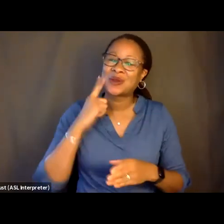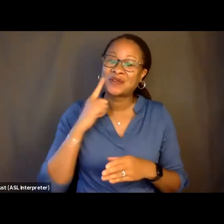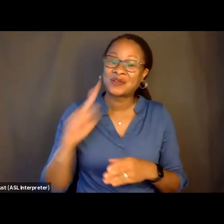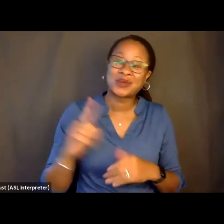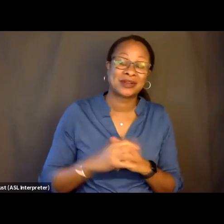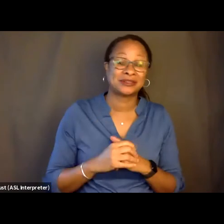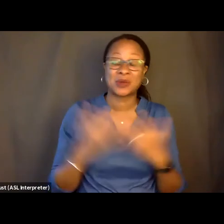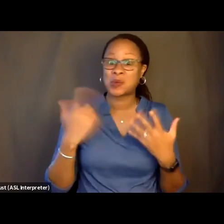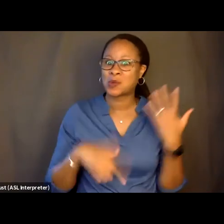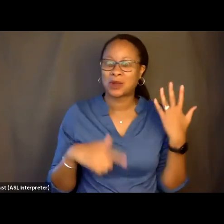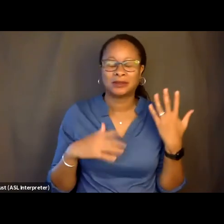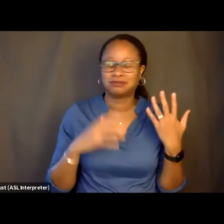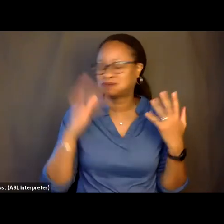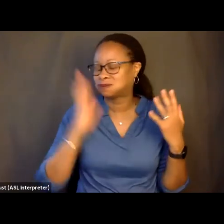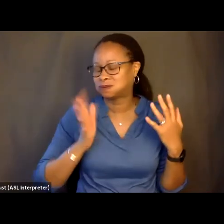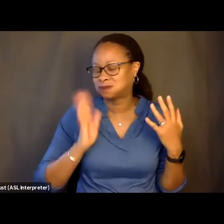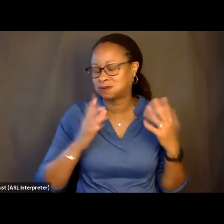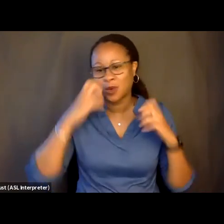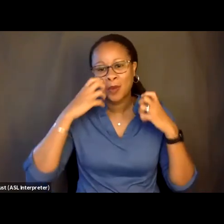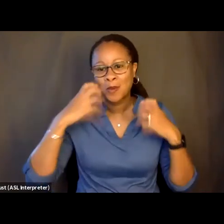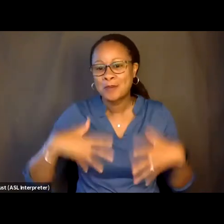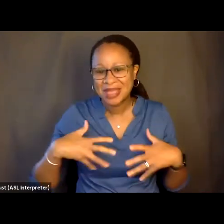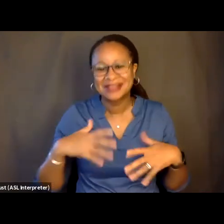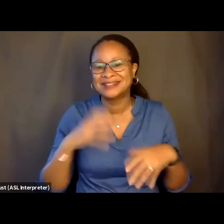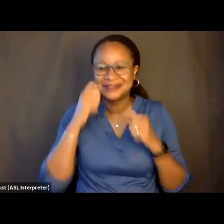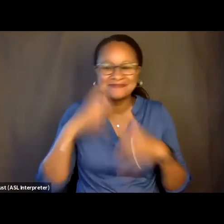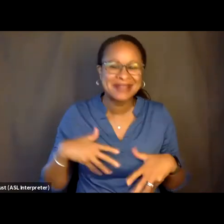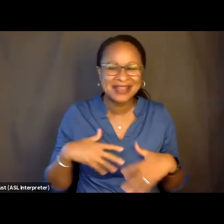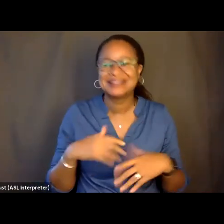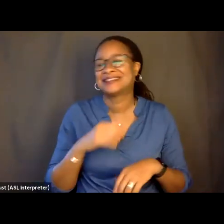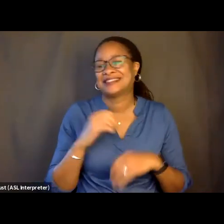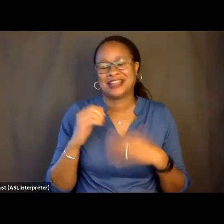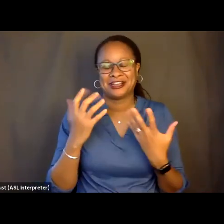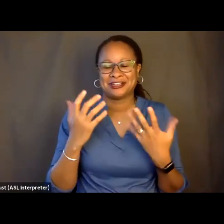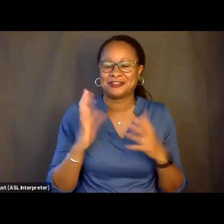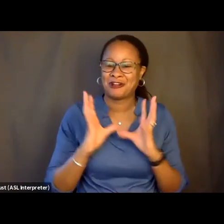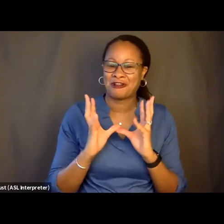is sure to be an amazing conversation around "Dick Johnson is Dead," from Netflix.